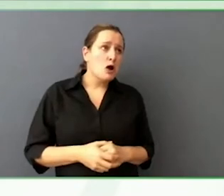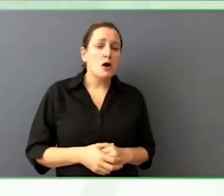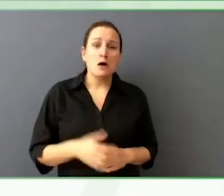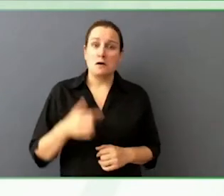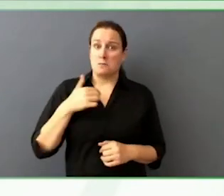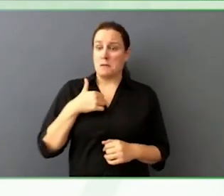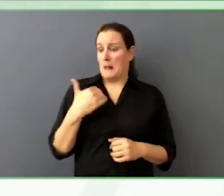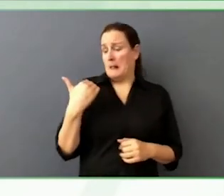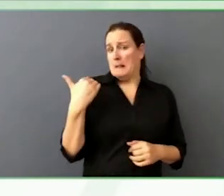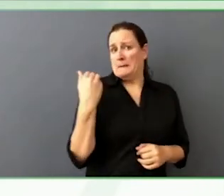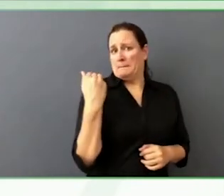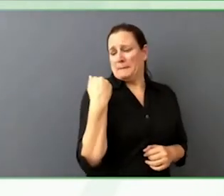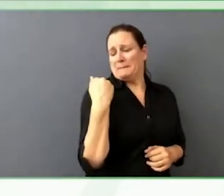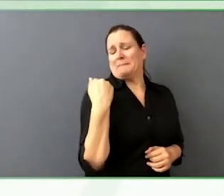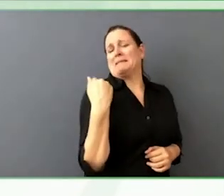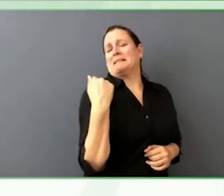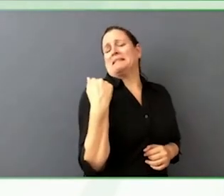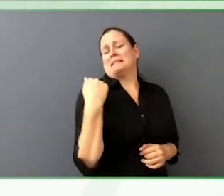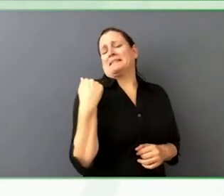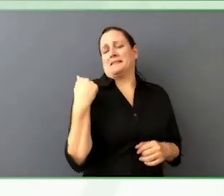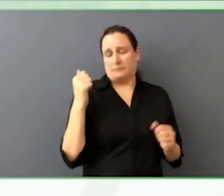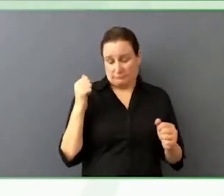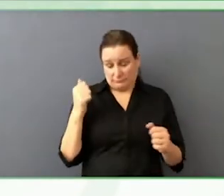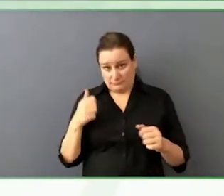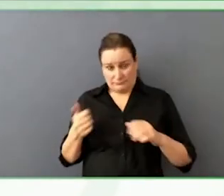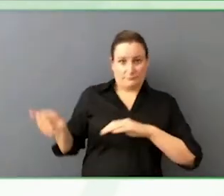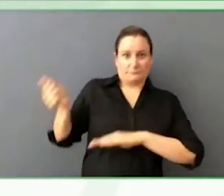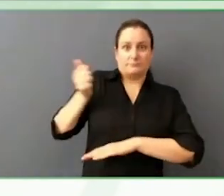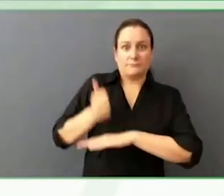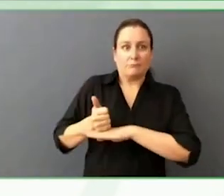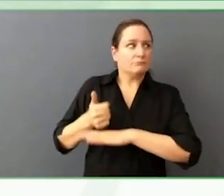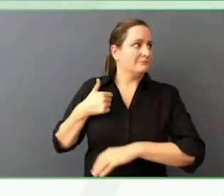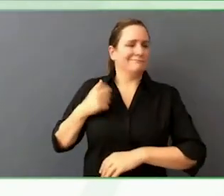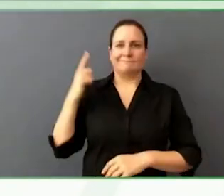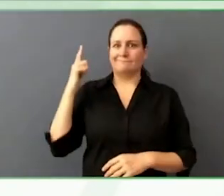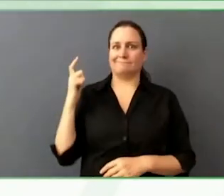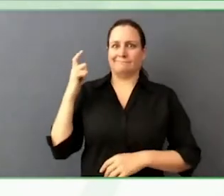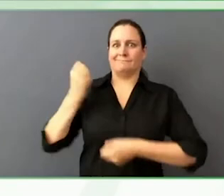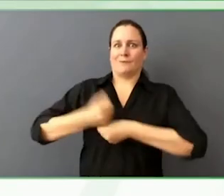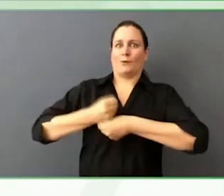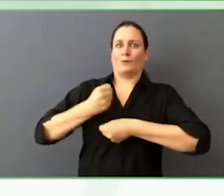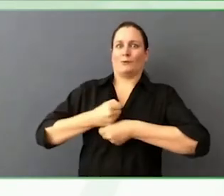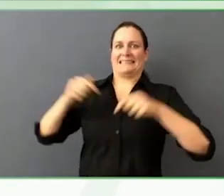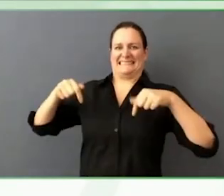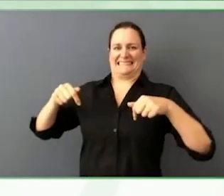I do not think we are there yet in terms of I'm ready to go to other